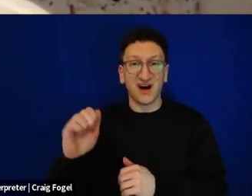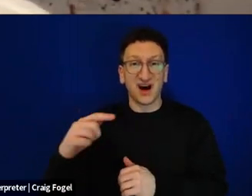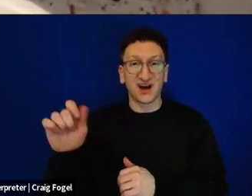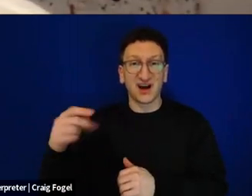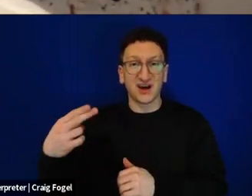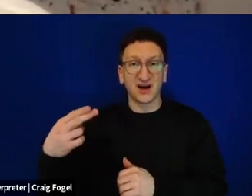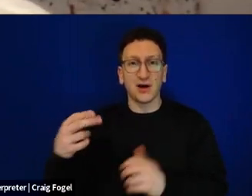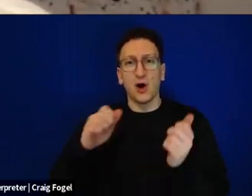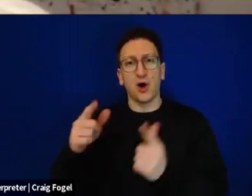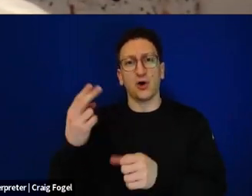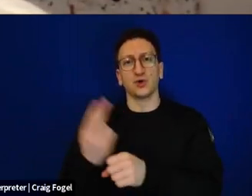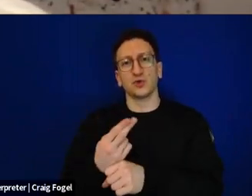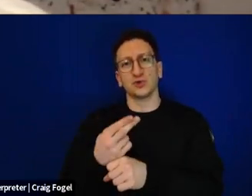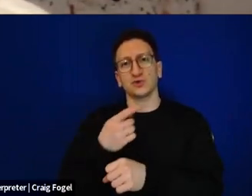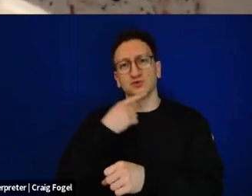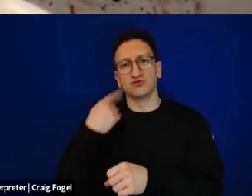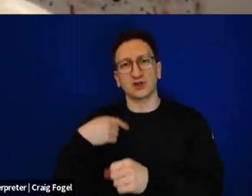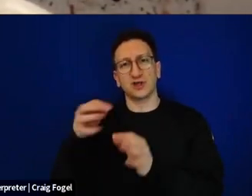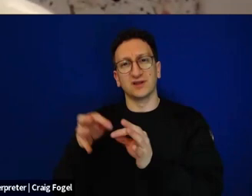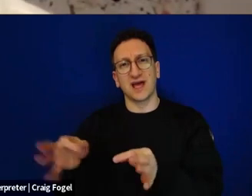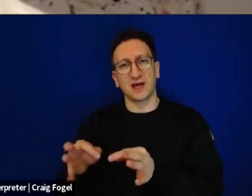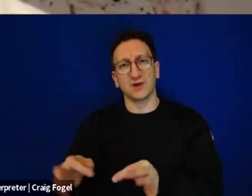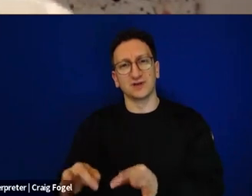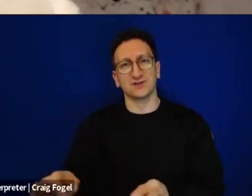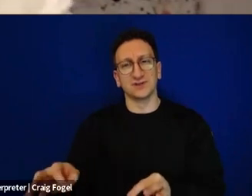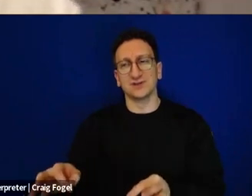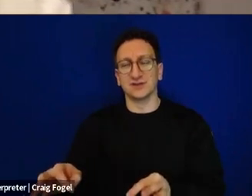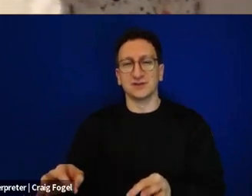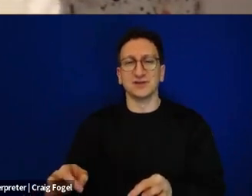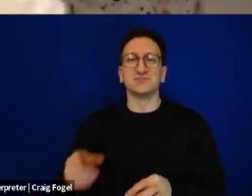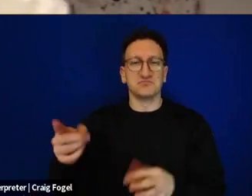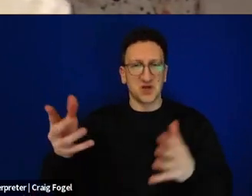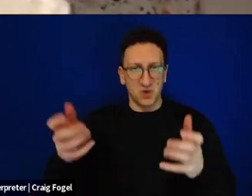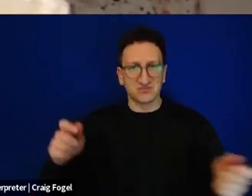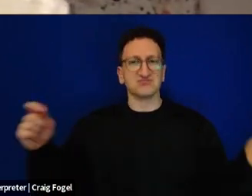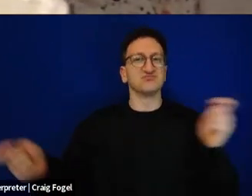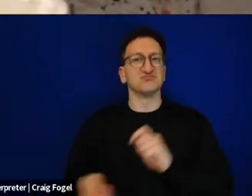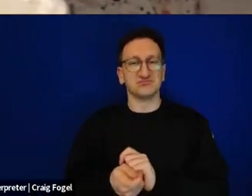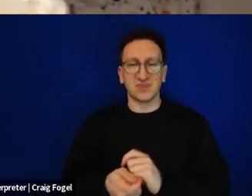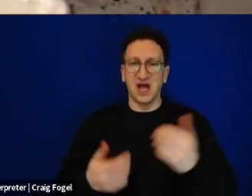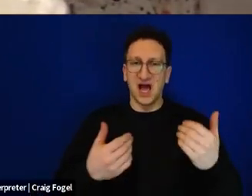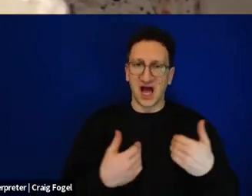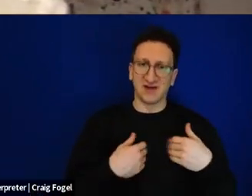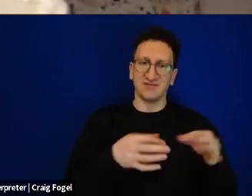And Flada Nedak, who's the head of the Kesher, the organization of Ukrainian women,